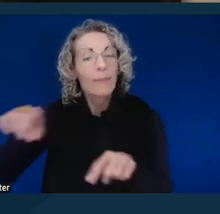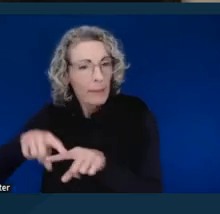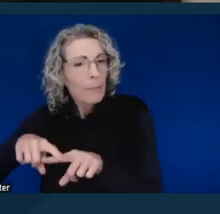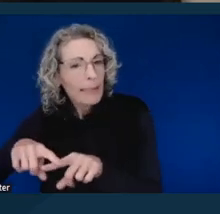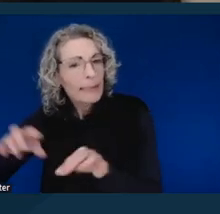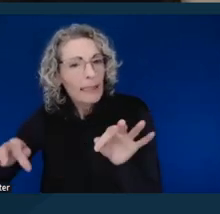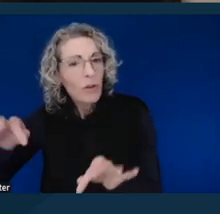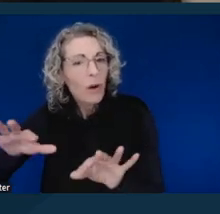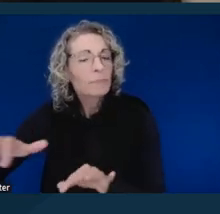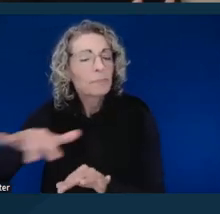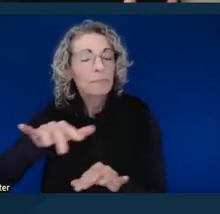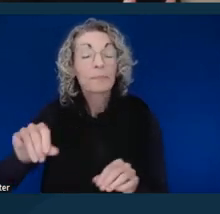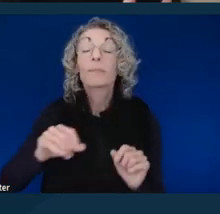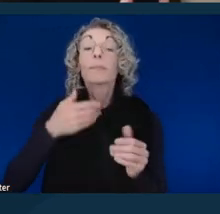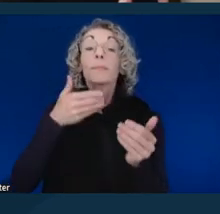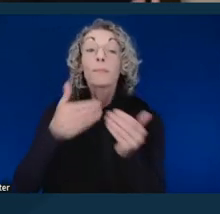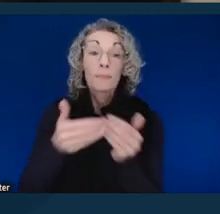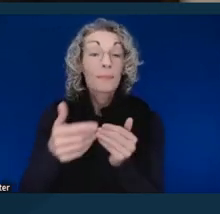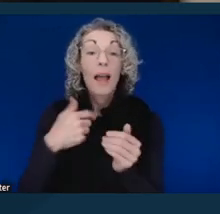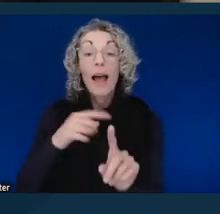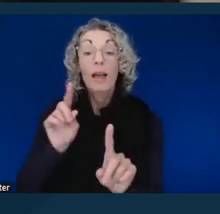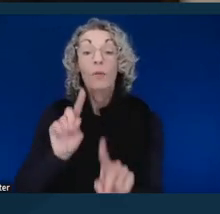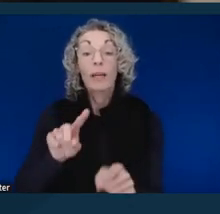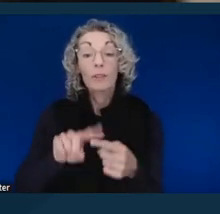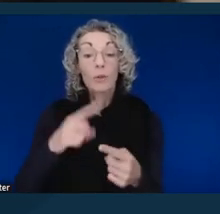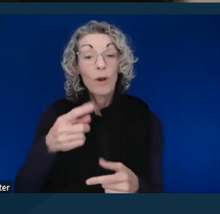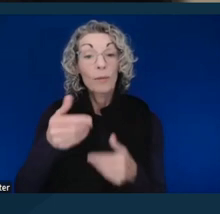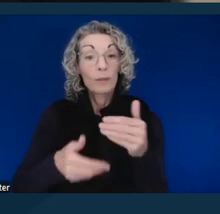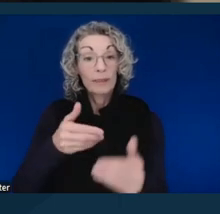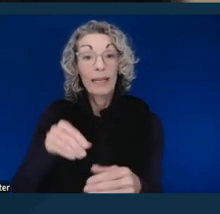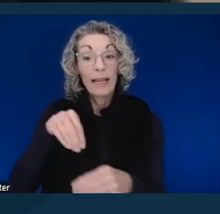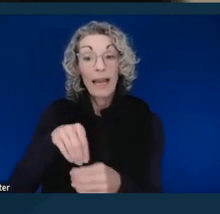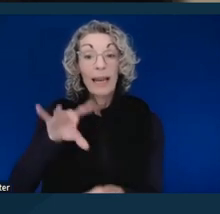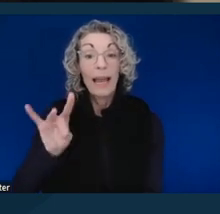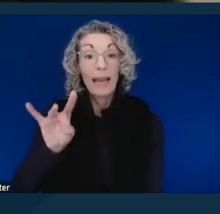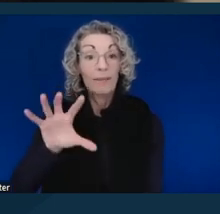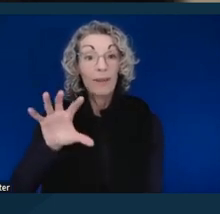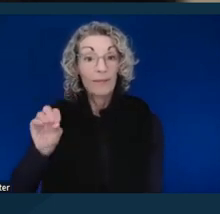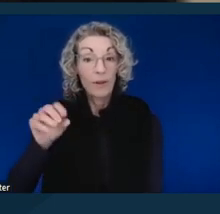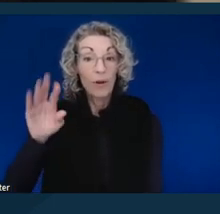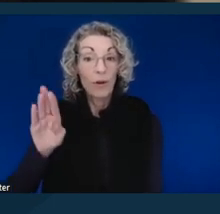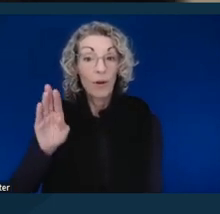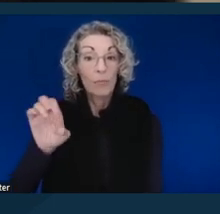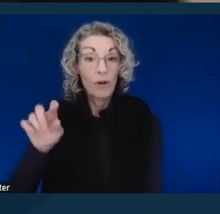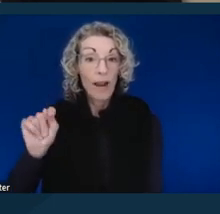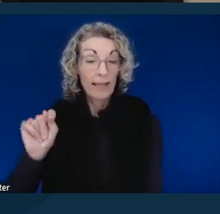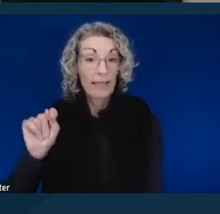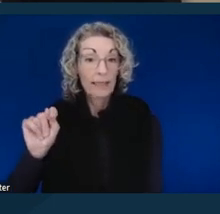So I was attending proceedings at 850 Bryant, and they were ranging from opening statements,